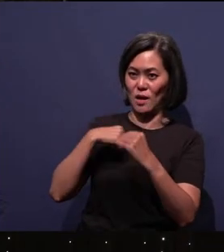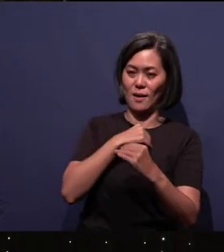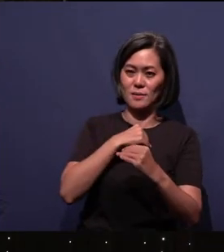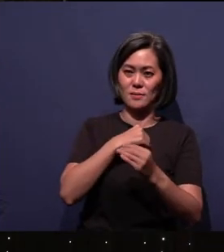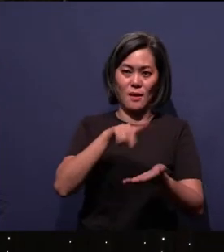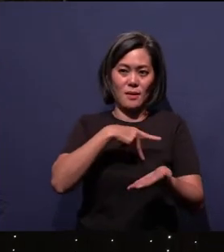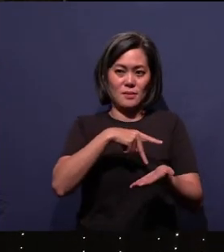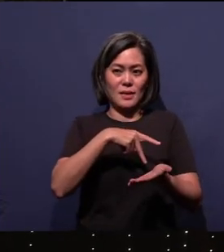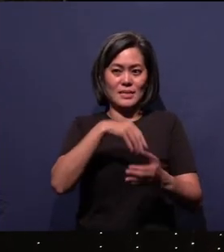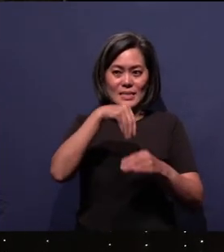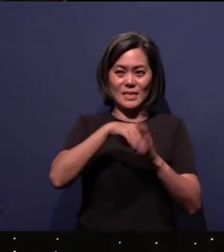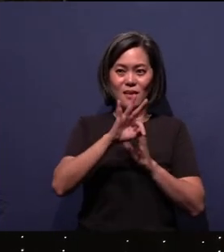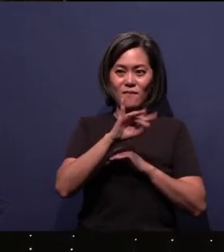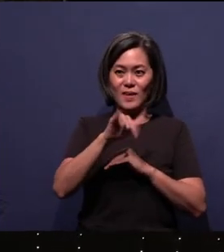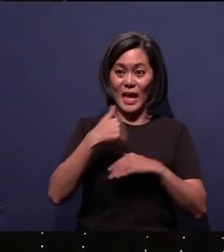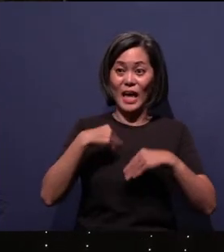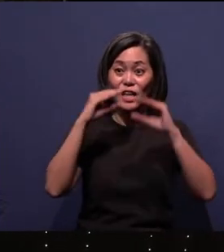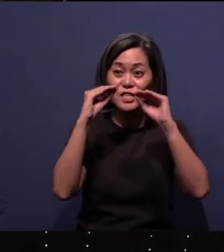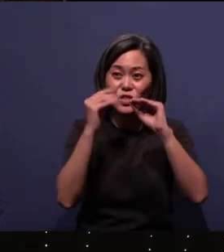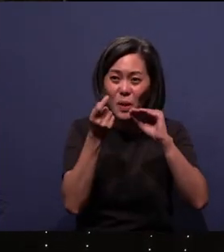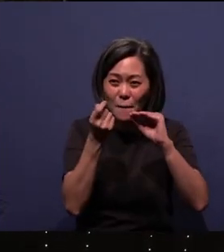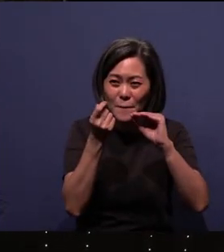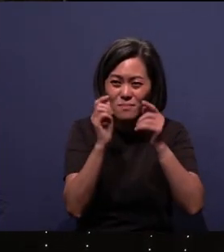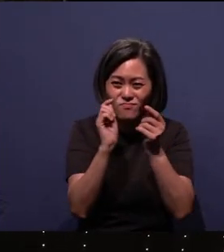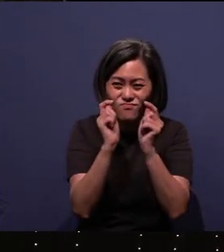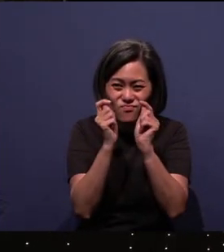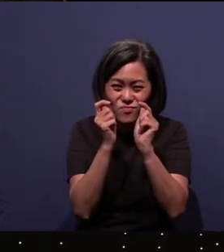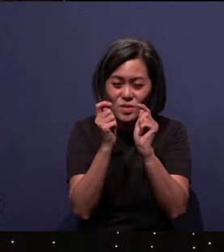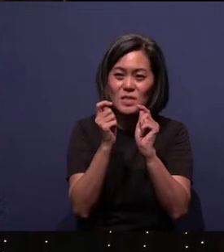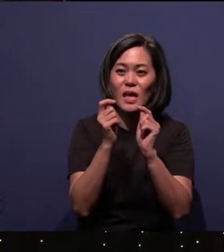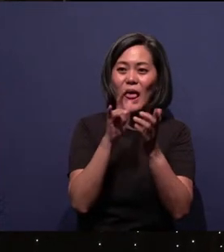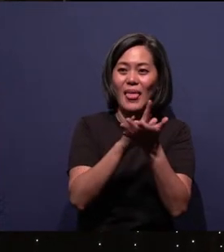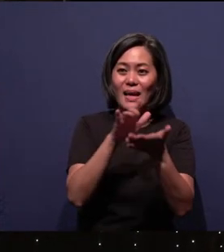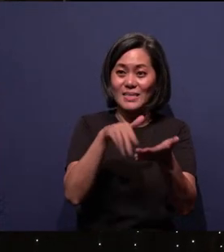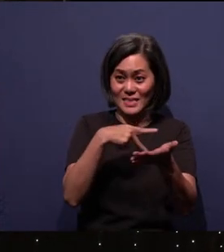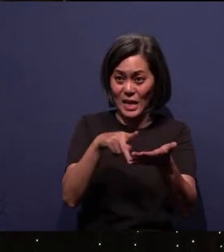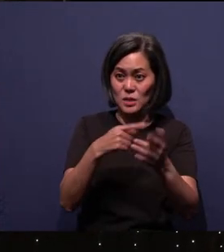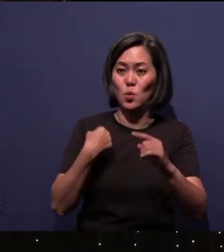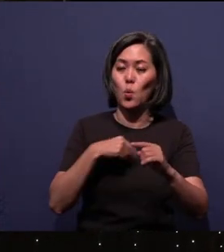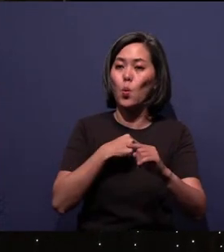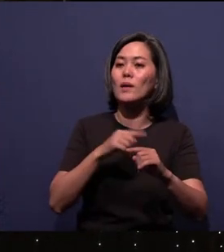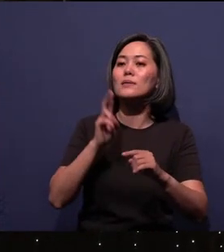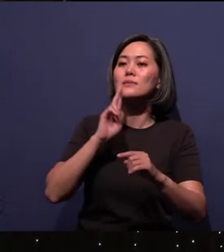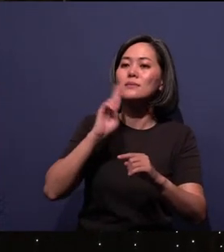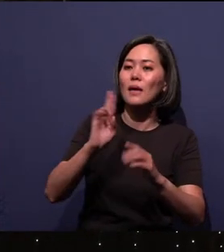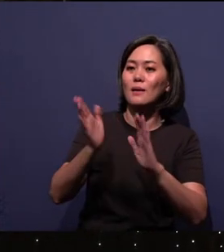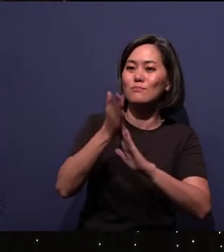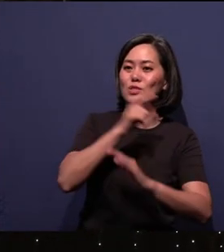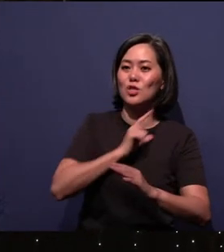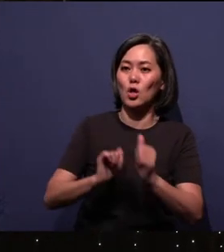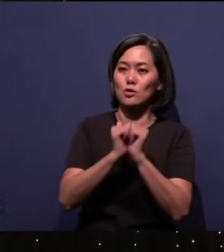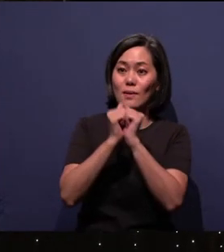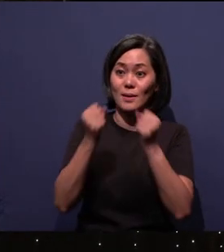And I'm gonna teach you guys a little bit of a modified variation of that dance that we can sing and praise the Lord together. All right, are we ready, church?